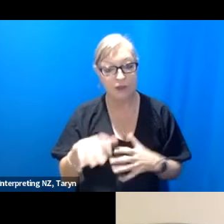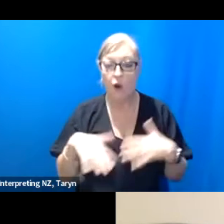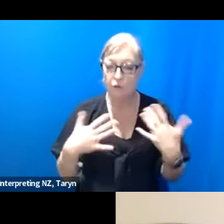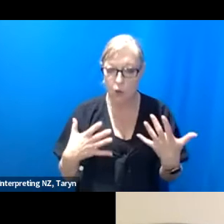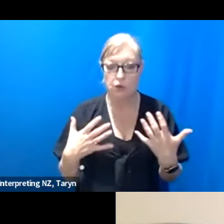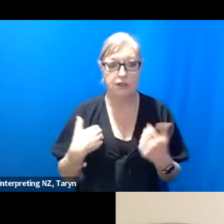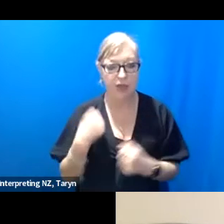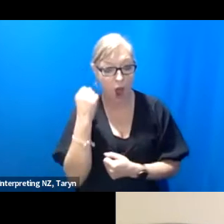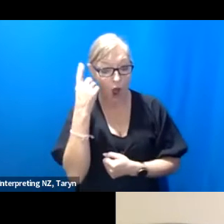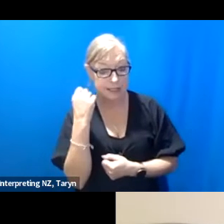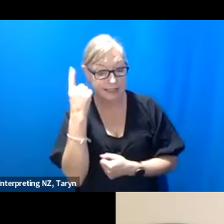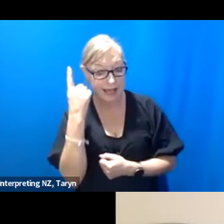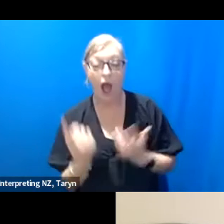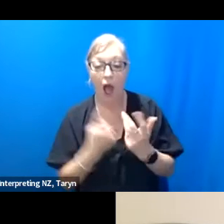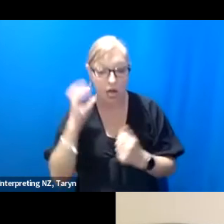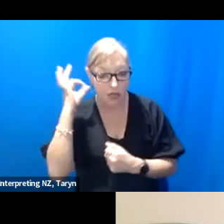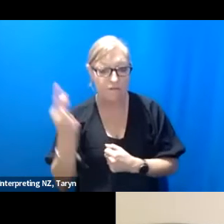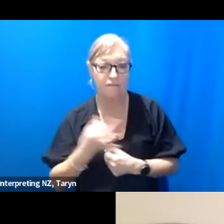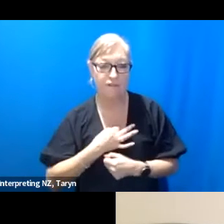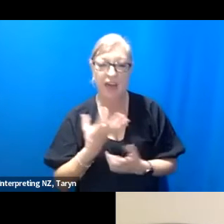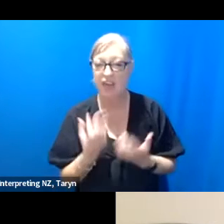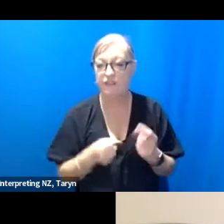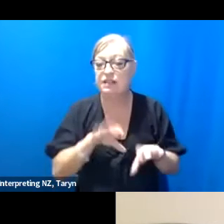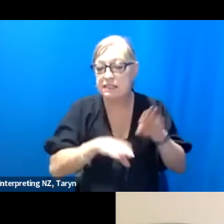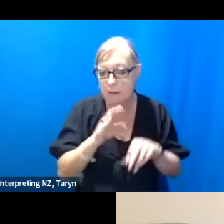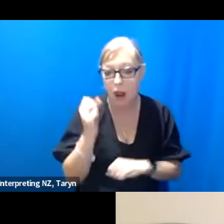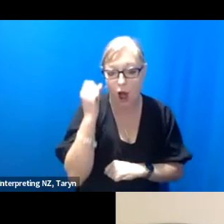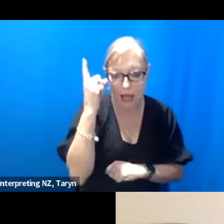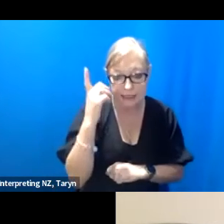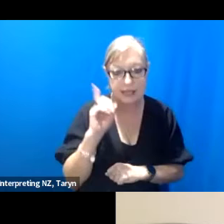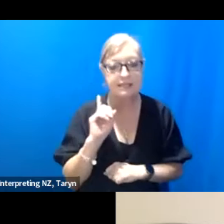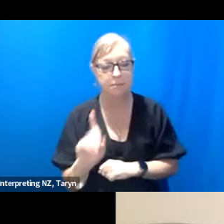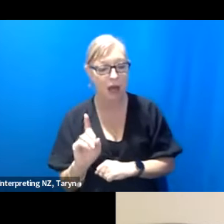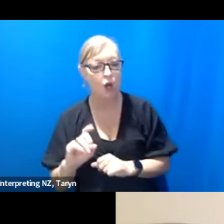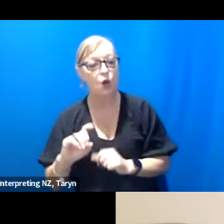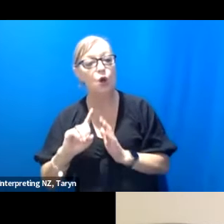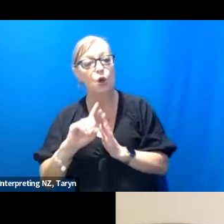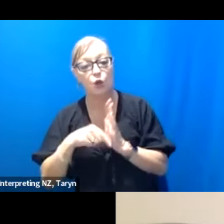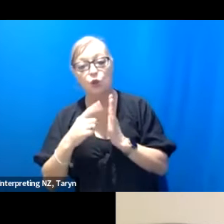lots of faiths these sorts of ideas, but the way that she framed it around Judaism and Shabbat,